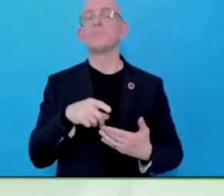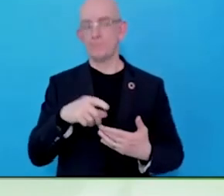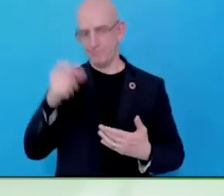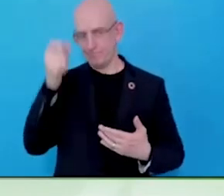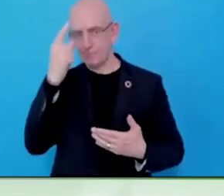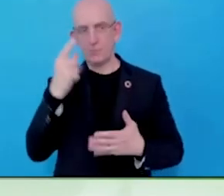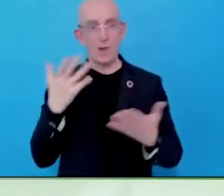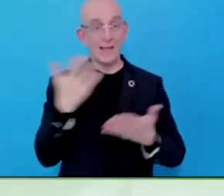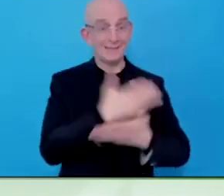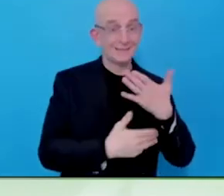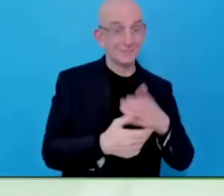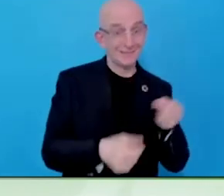people can do on the basis of the label.